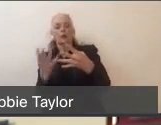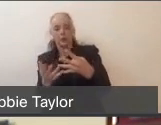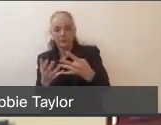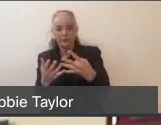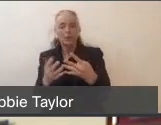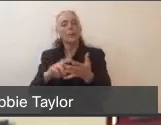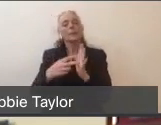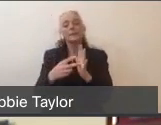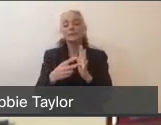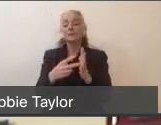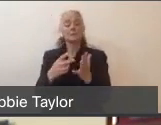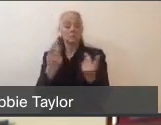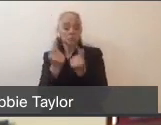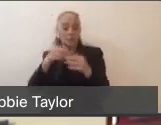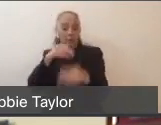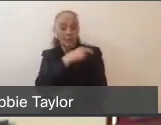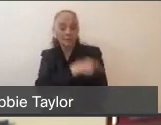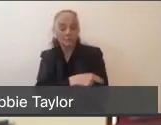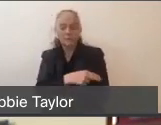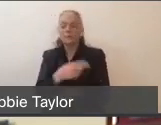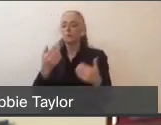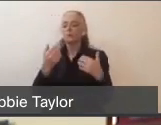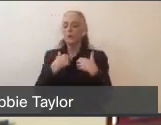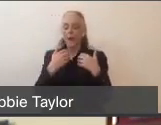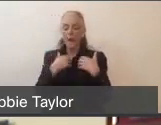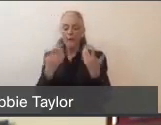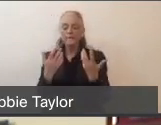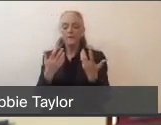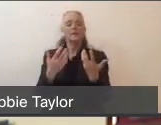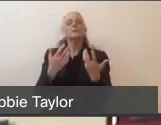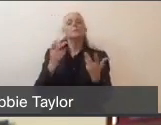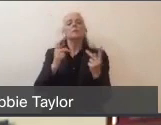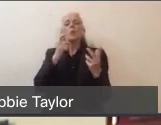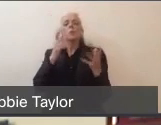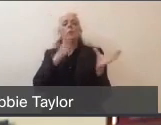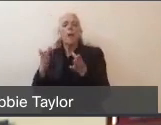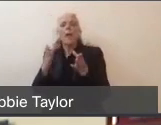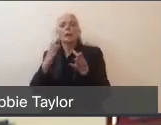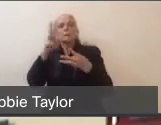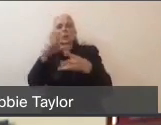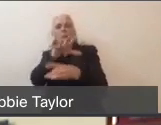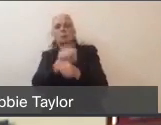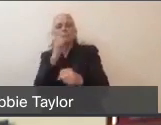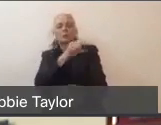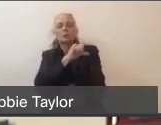have been discontinued. Doing remote medicine via teleconferences just like this one,